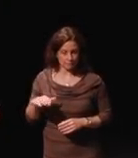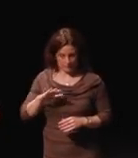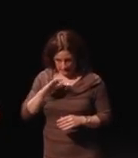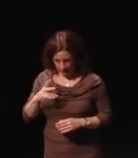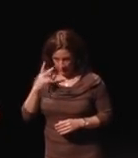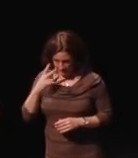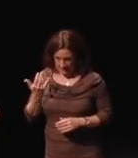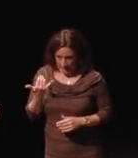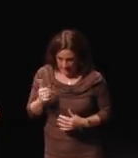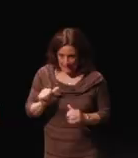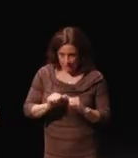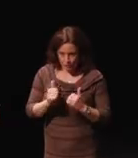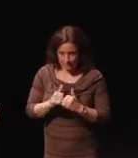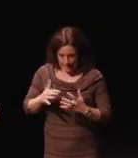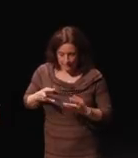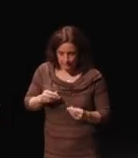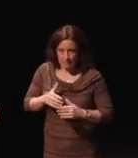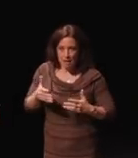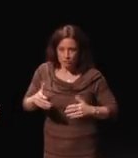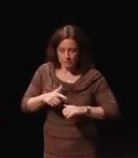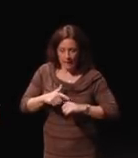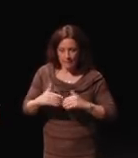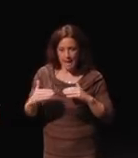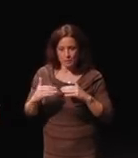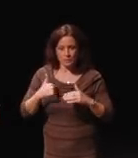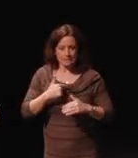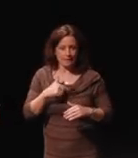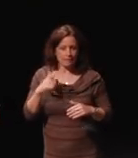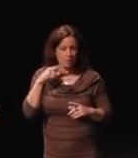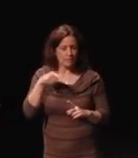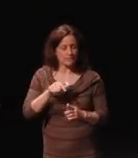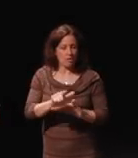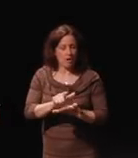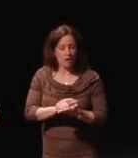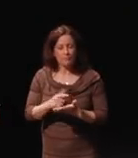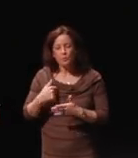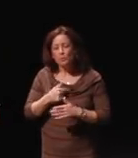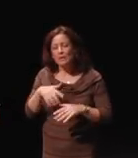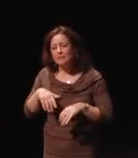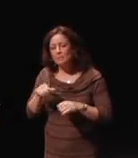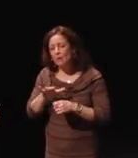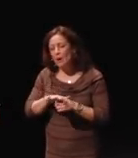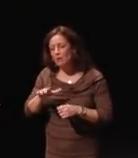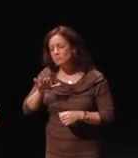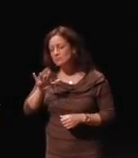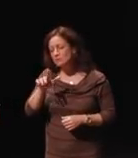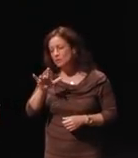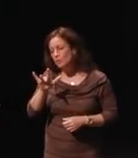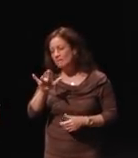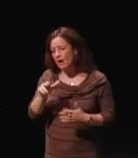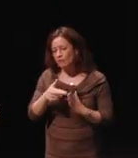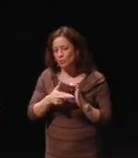spend as much time as we did on this law. And we've adopted around 25 rules affecting it.